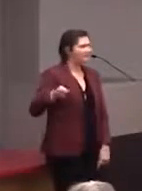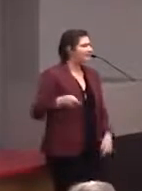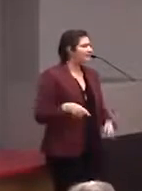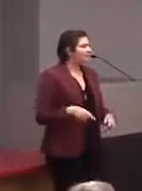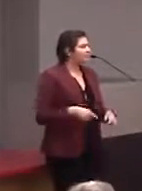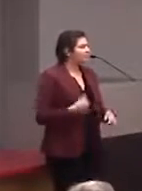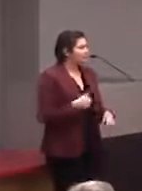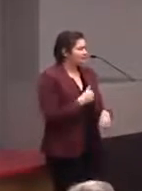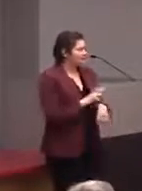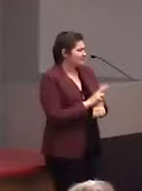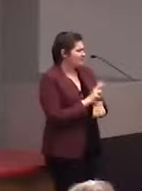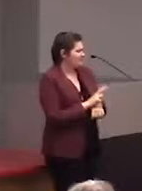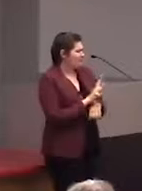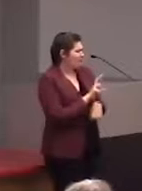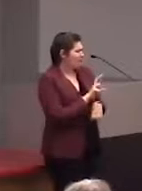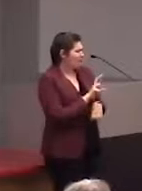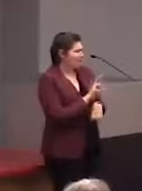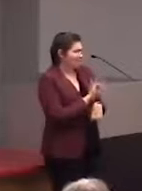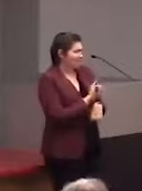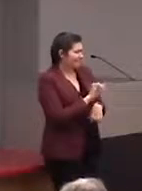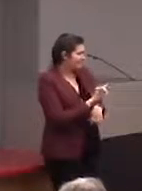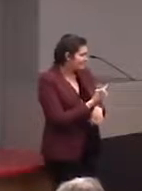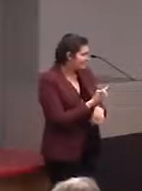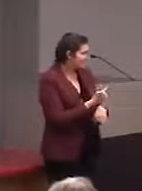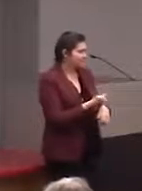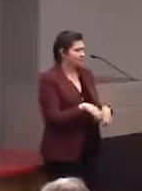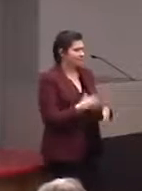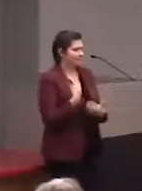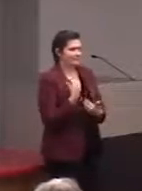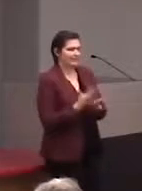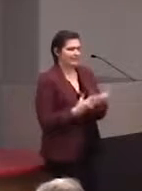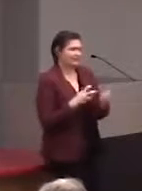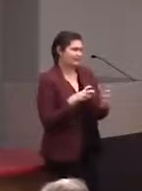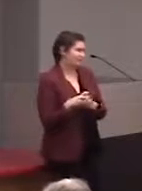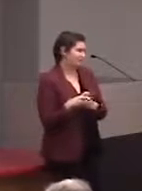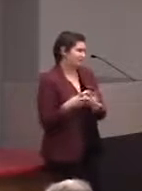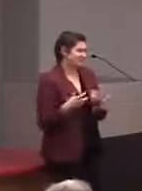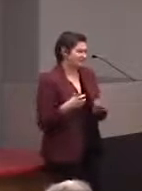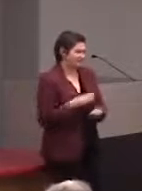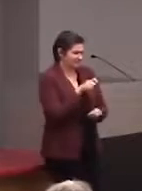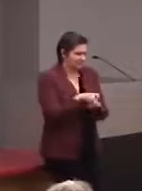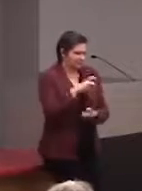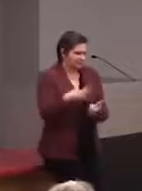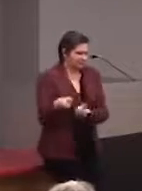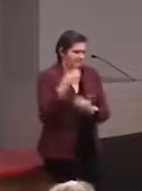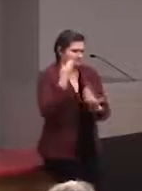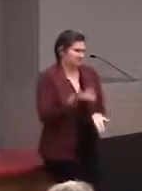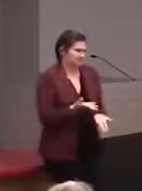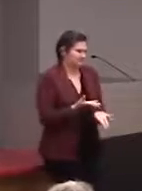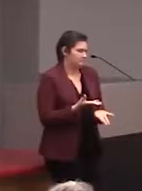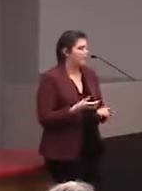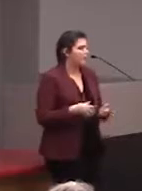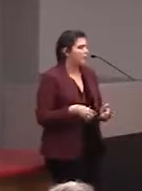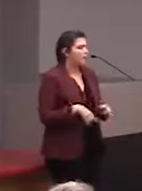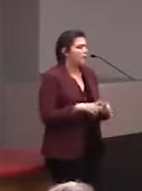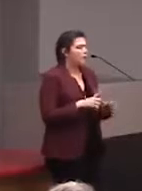I think it was, like, RFID and there were some issues and I don't remember exactly what they are. But it is definitely something that is important.